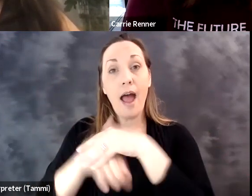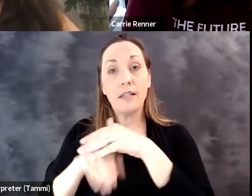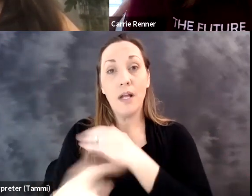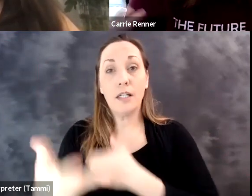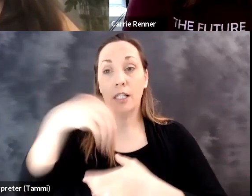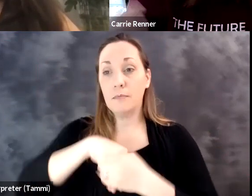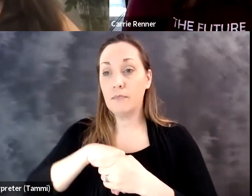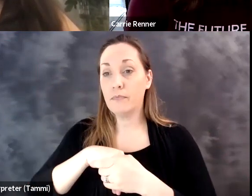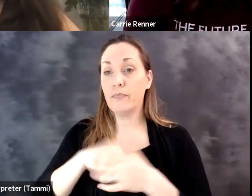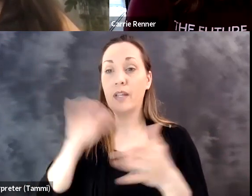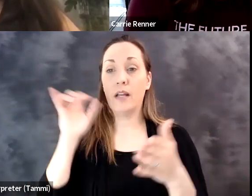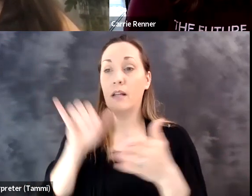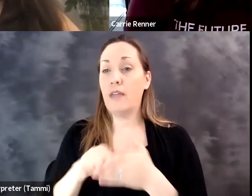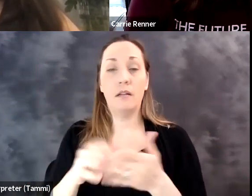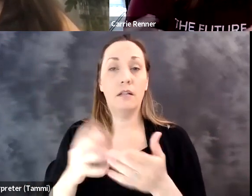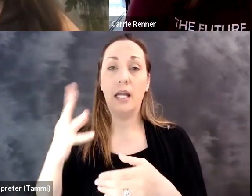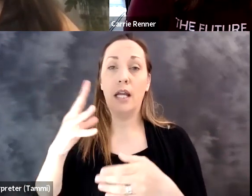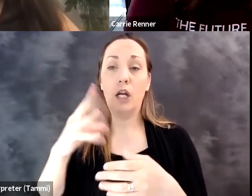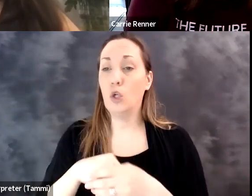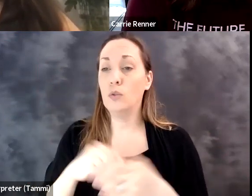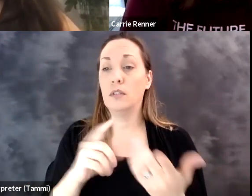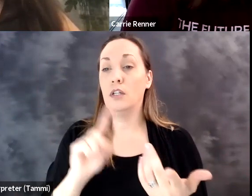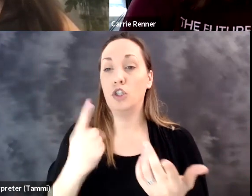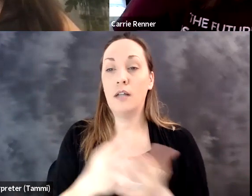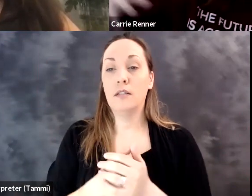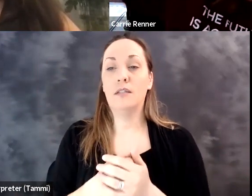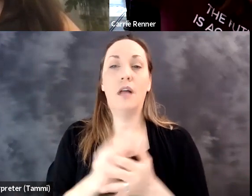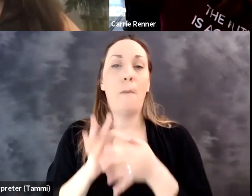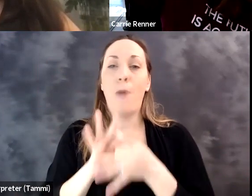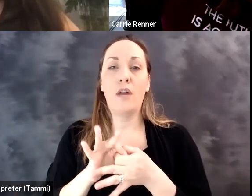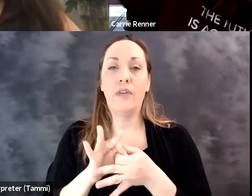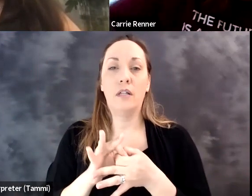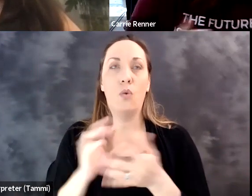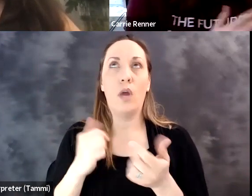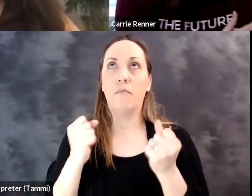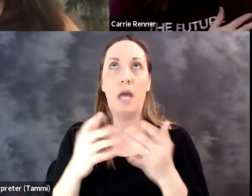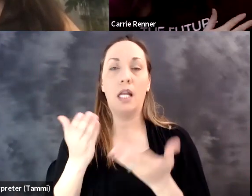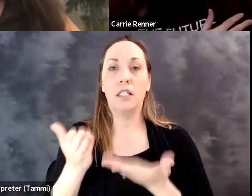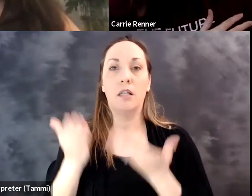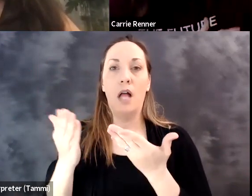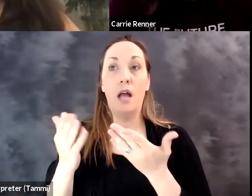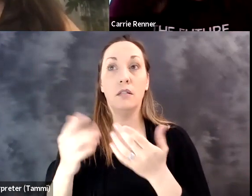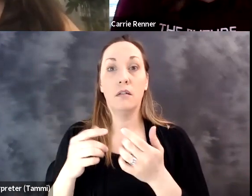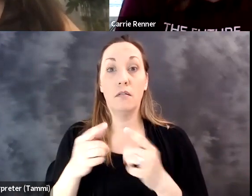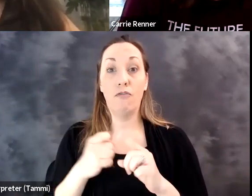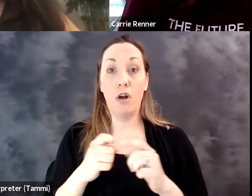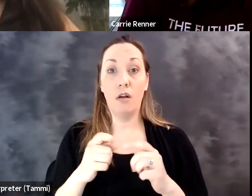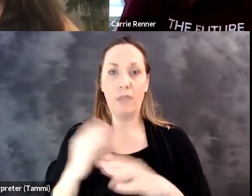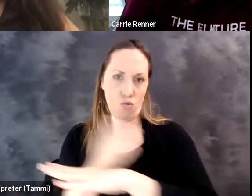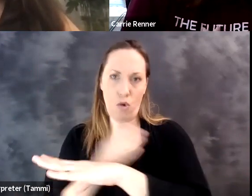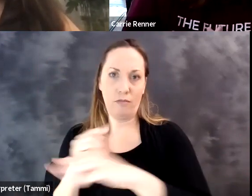But if you're really going to have an ecosystem where accessibility is just part of it, that includes supply chain.